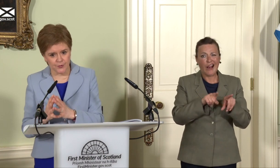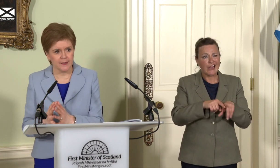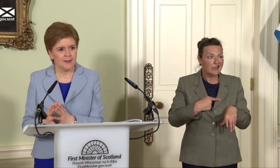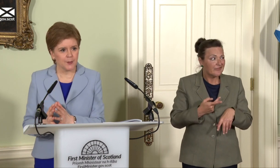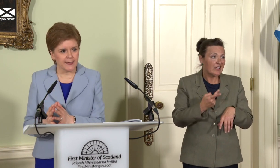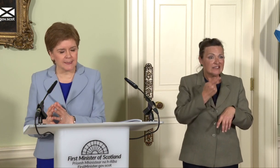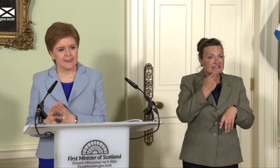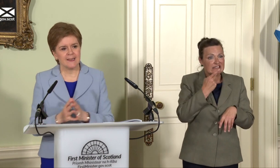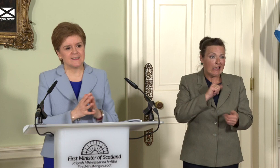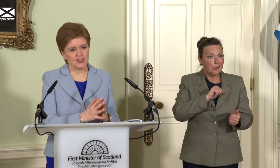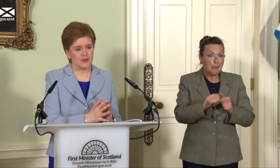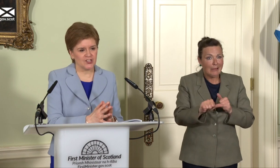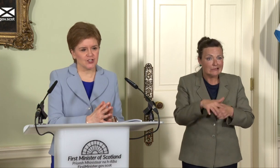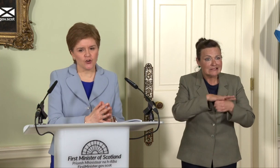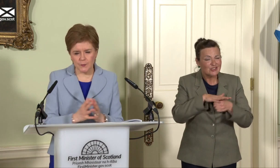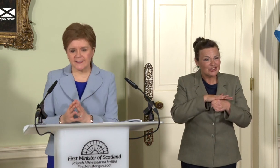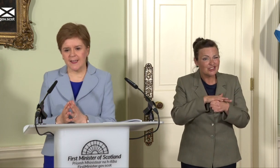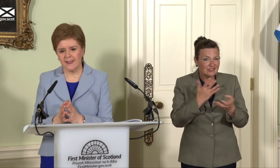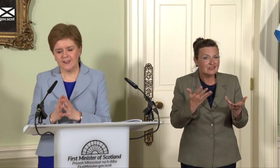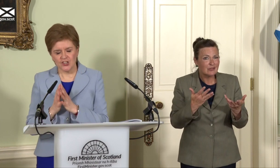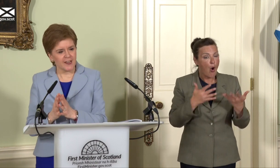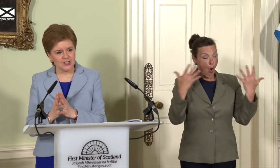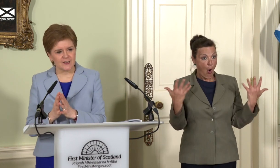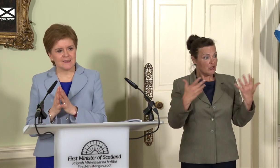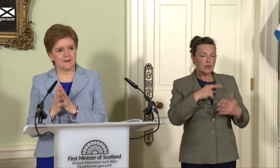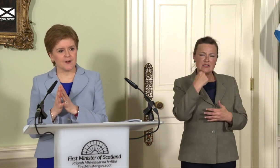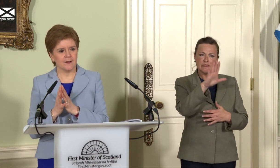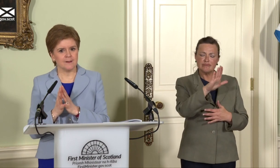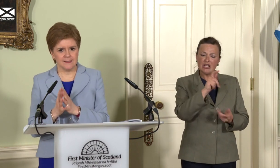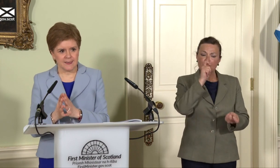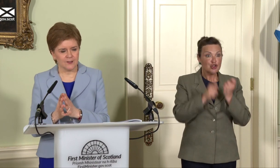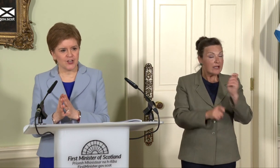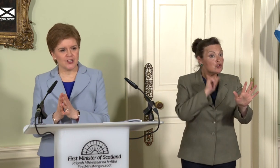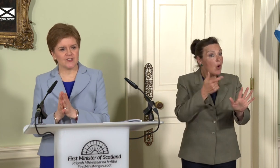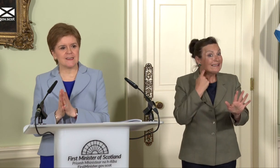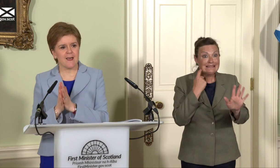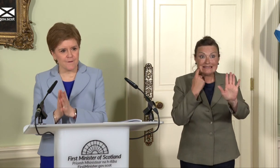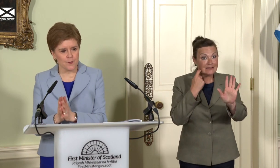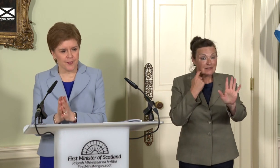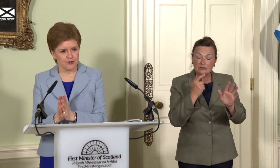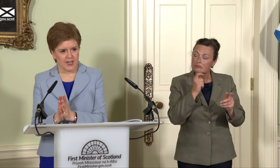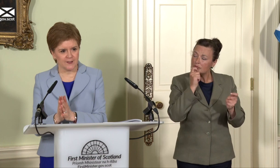it politely, situation. Or do we say change is never easy, change is never without challenge,